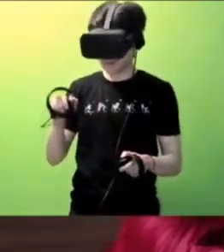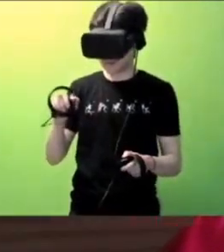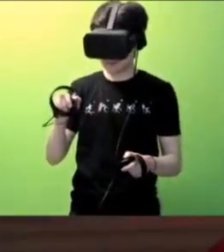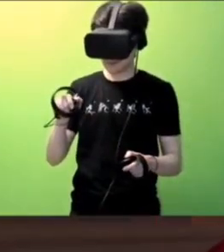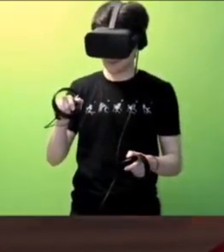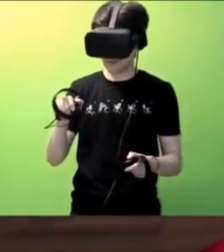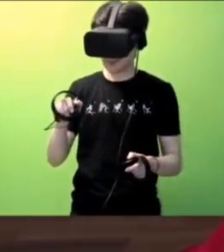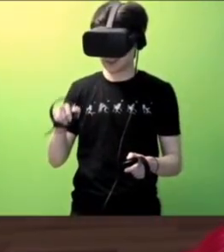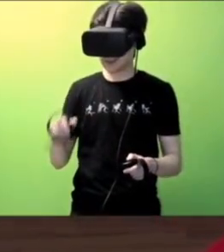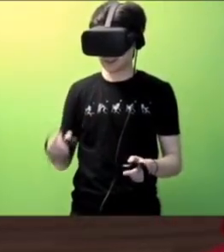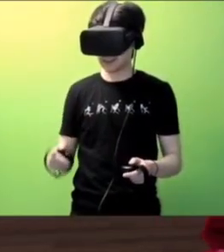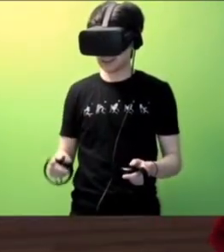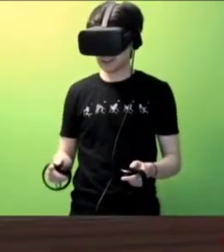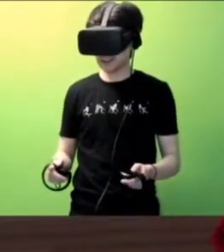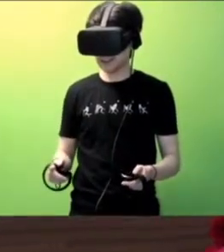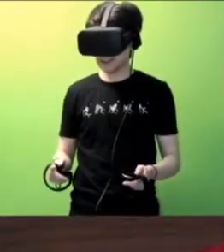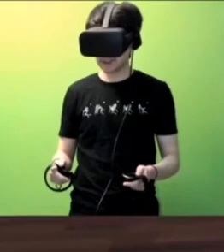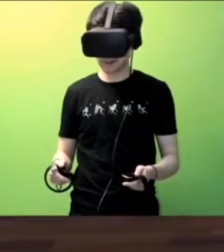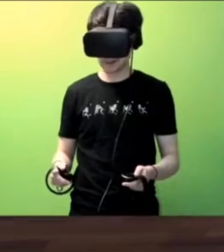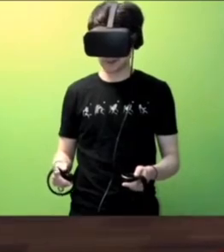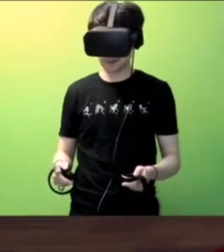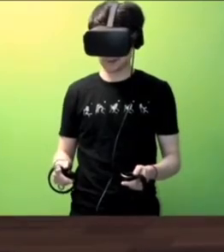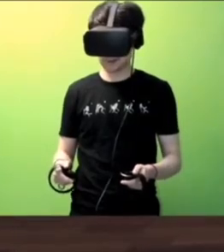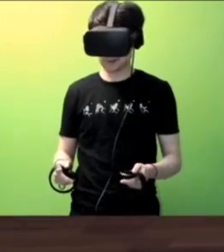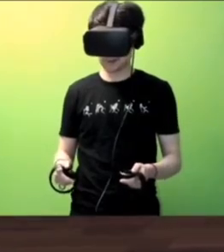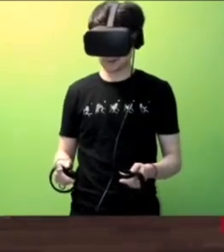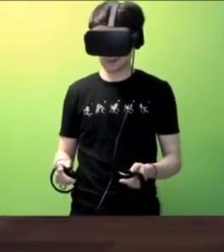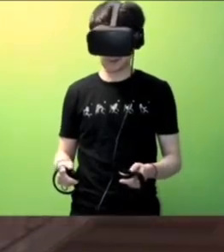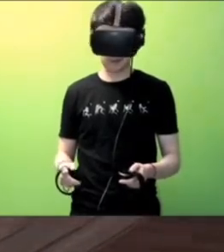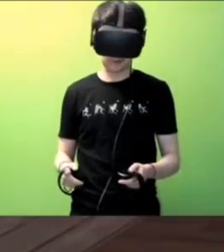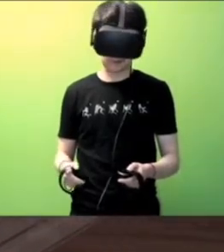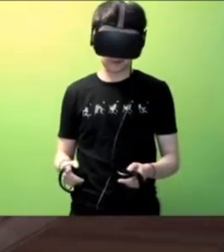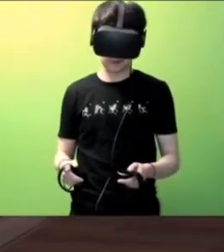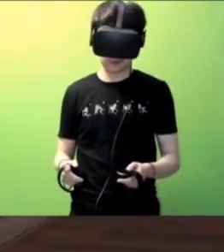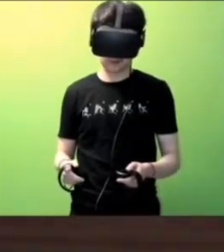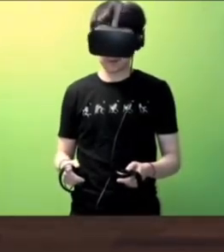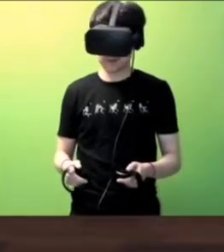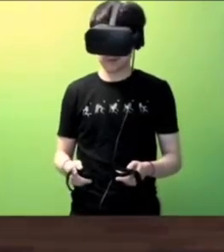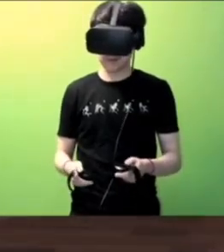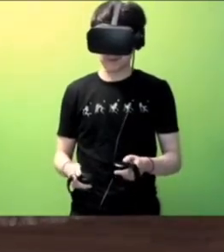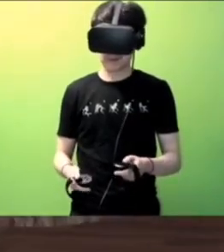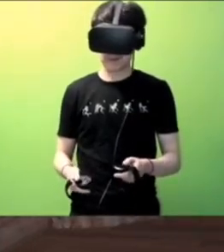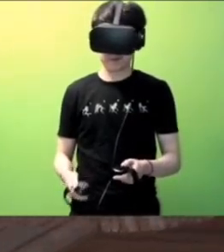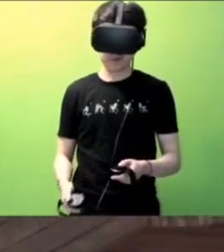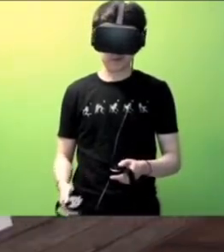Right, you said it before. Wow